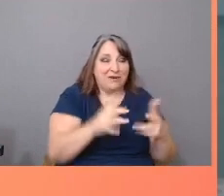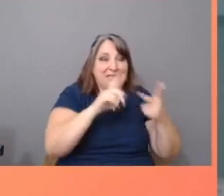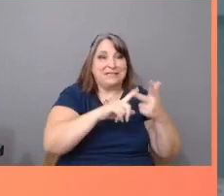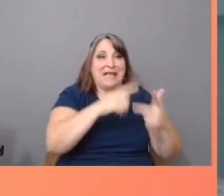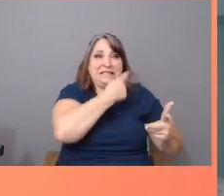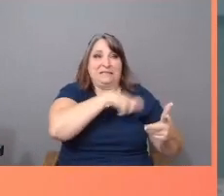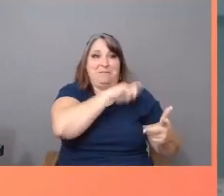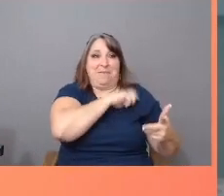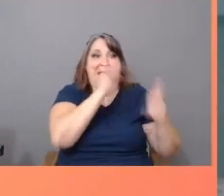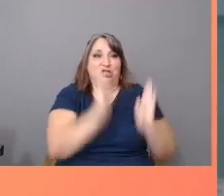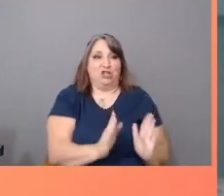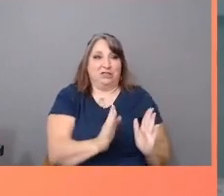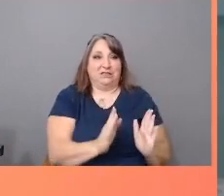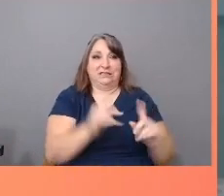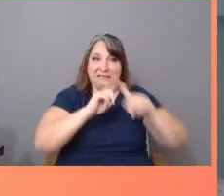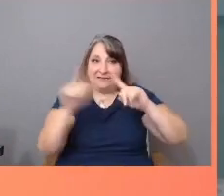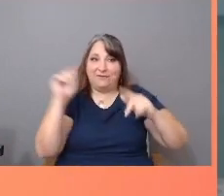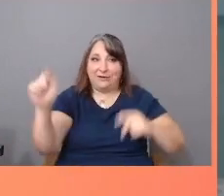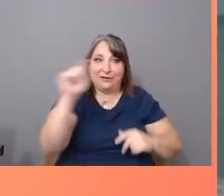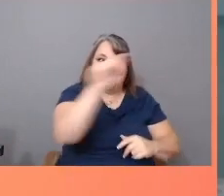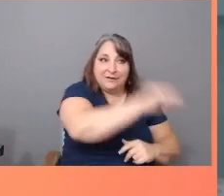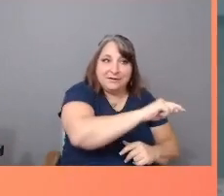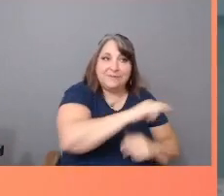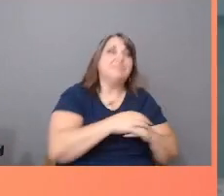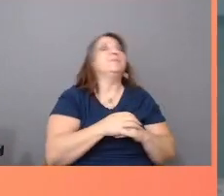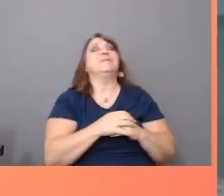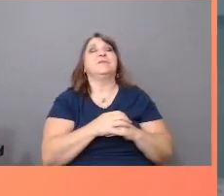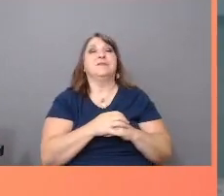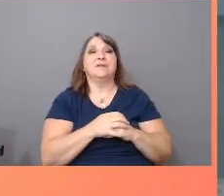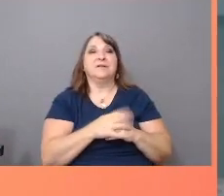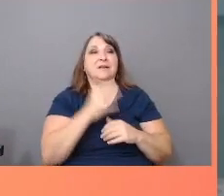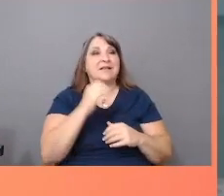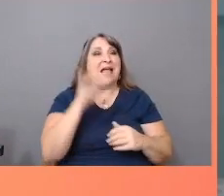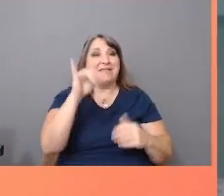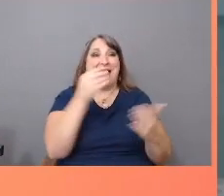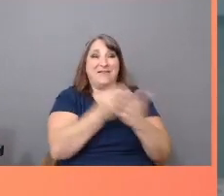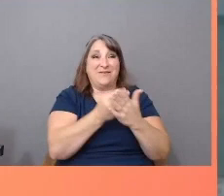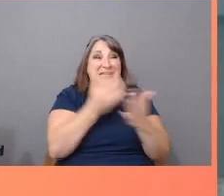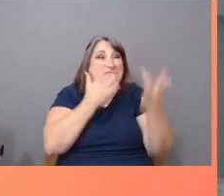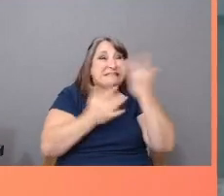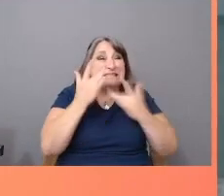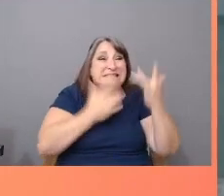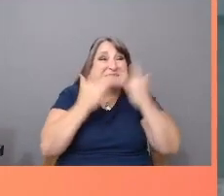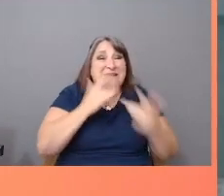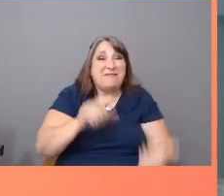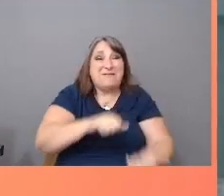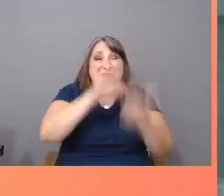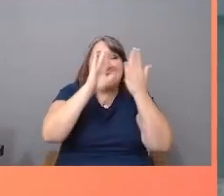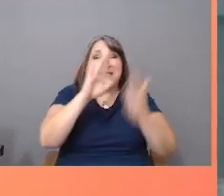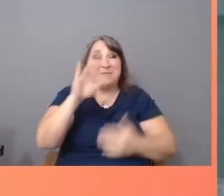It is incumbent for you to counter the extreme funding scarcity faced by US Latinx storytellers.